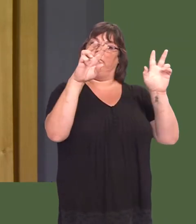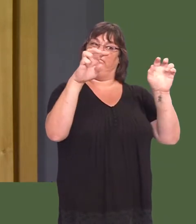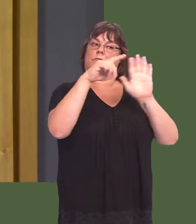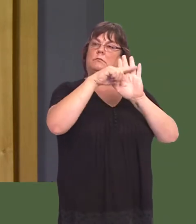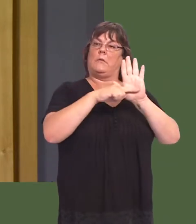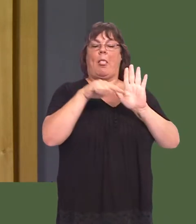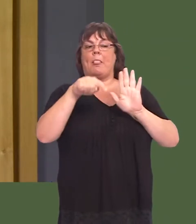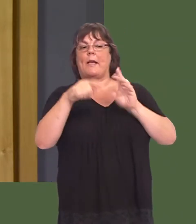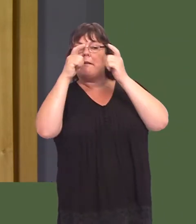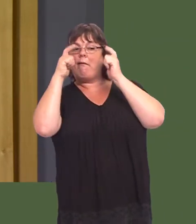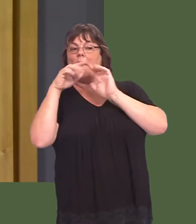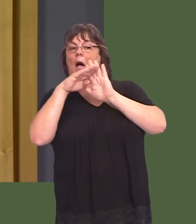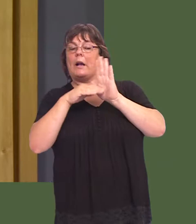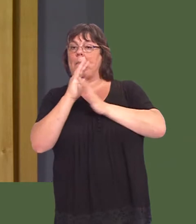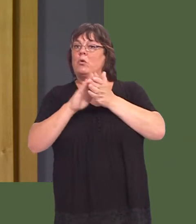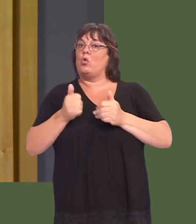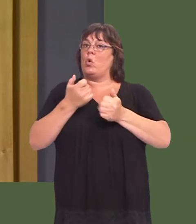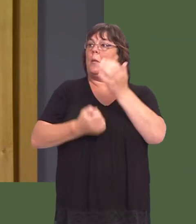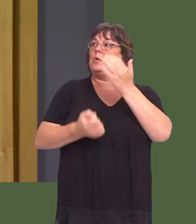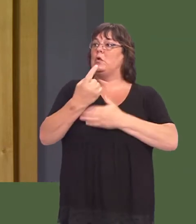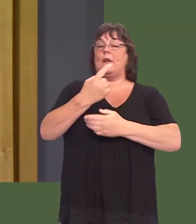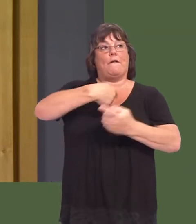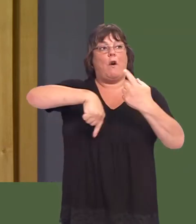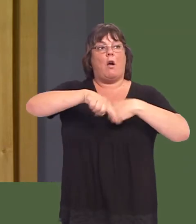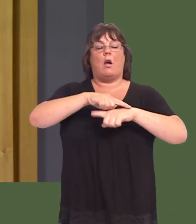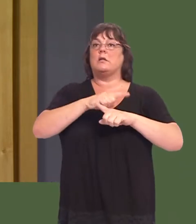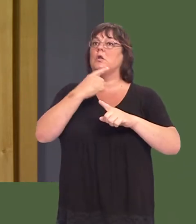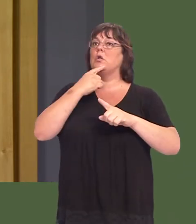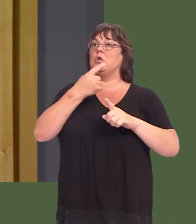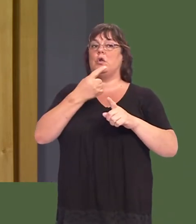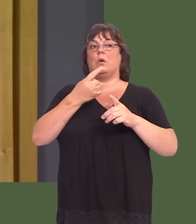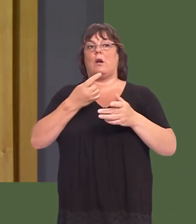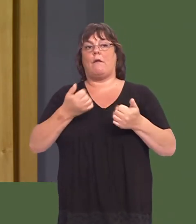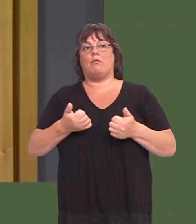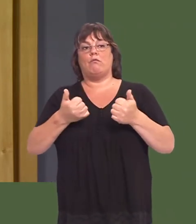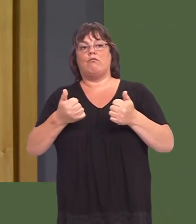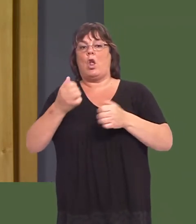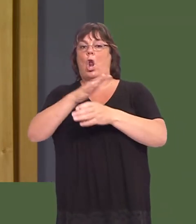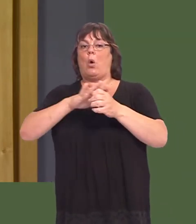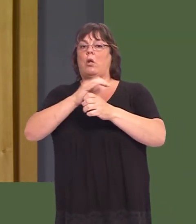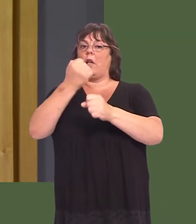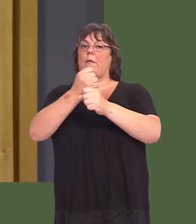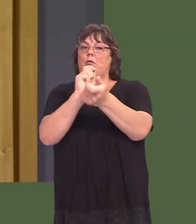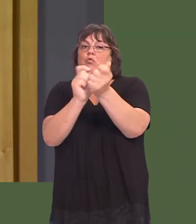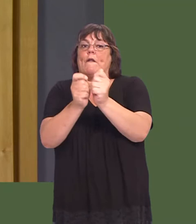Act provides us with a superb opportunity to contribute towards successful reform of local government.